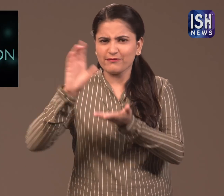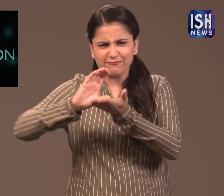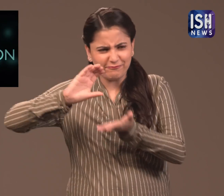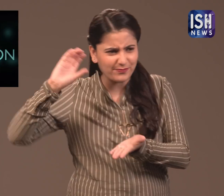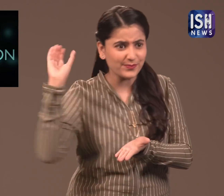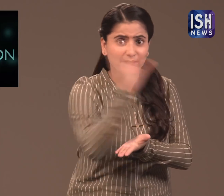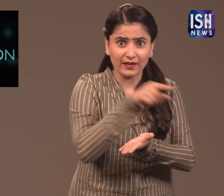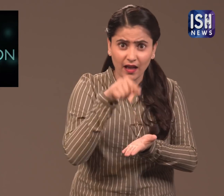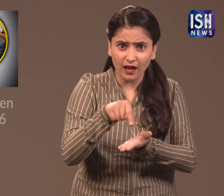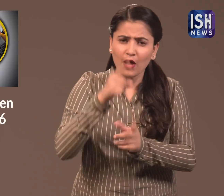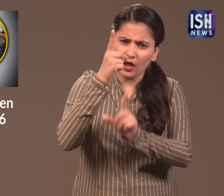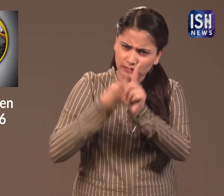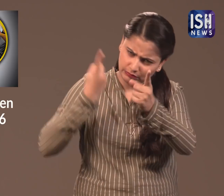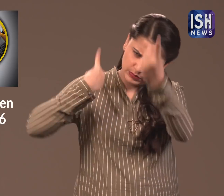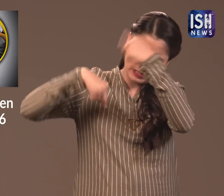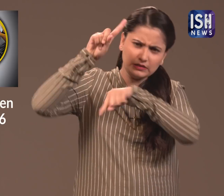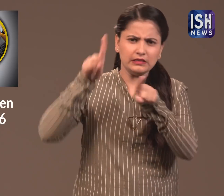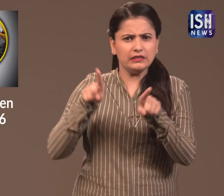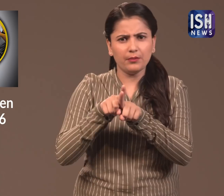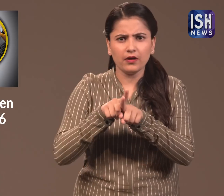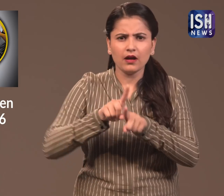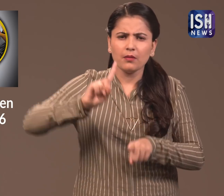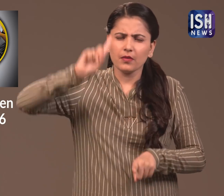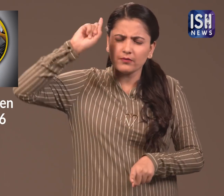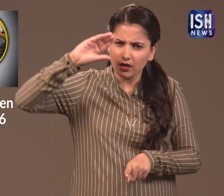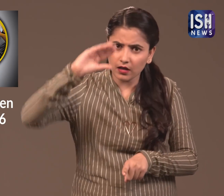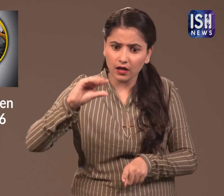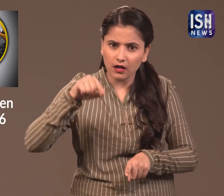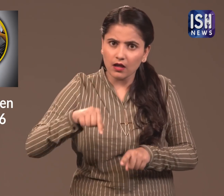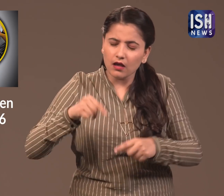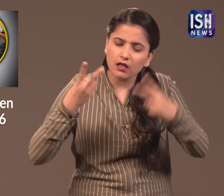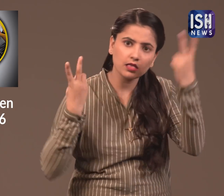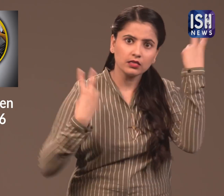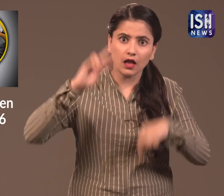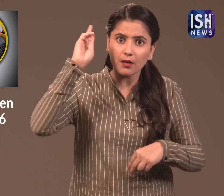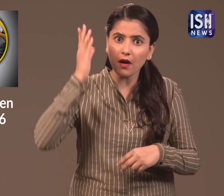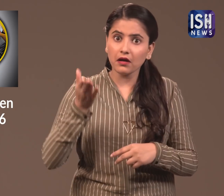Last year a similar bid was made. However it was less compared to this year.